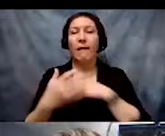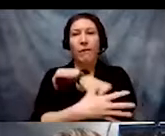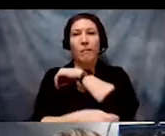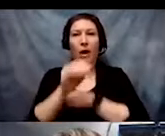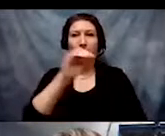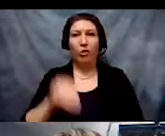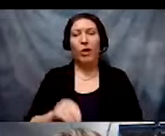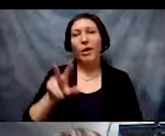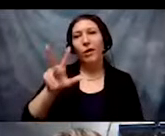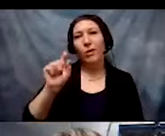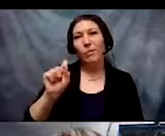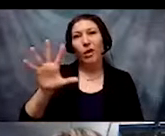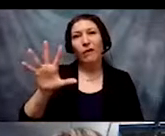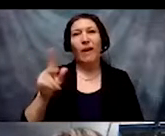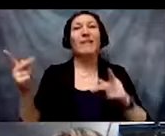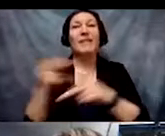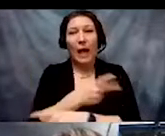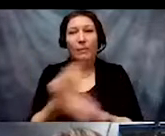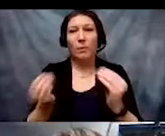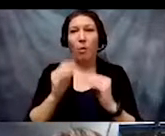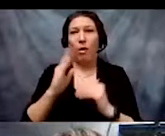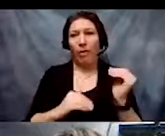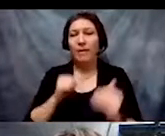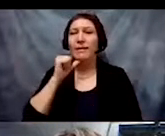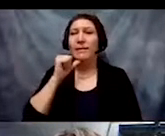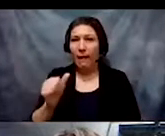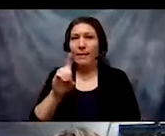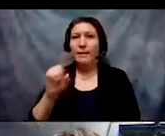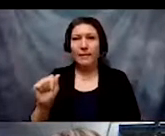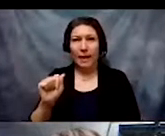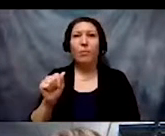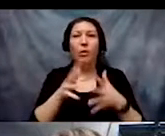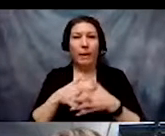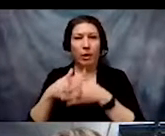3.5 times higher than non-disabled Americans.